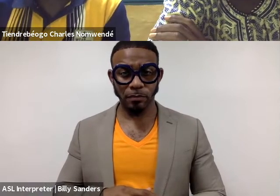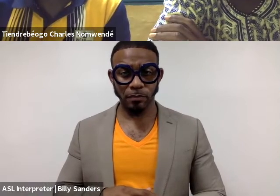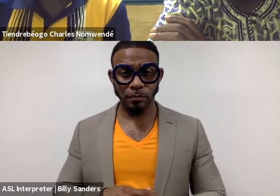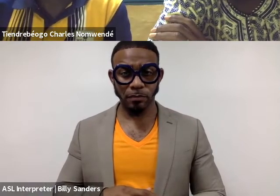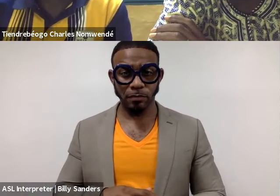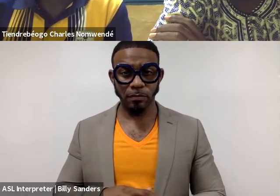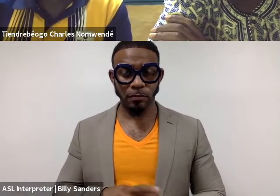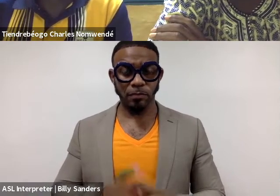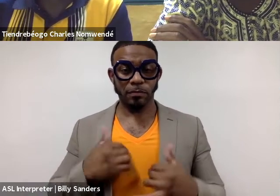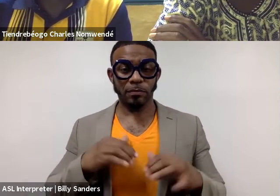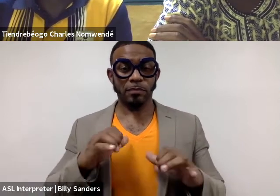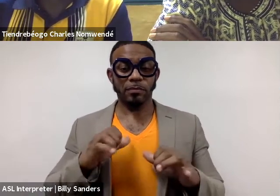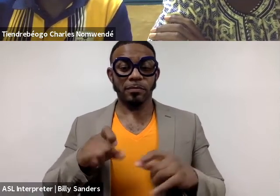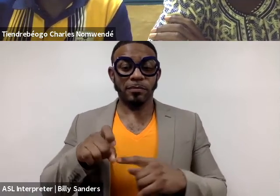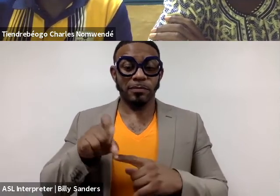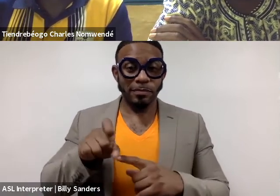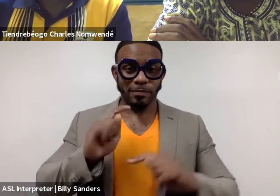I am doing a necessary theater.